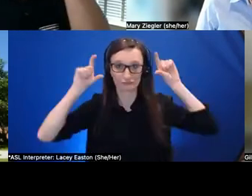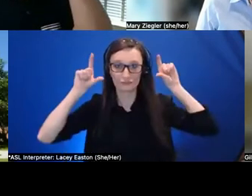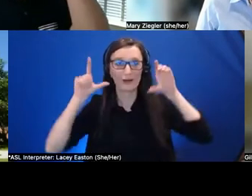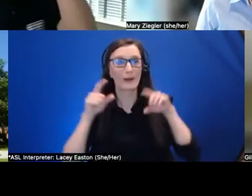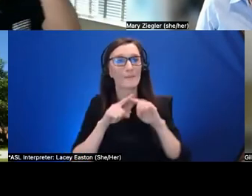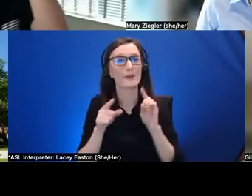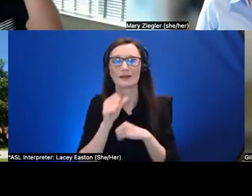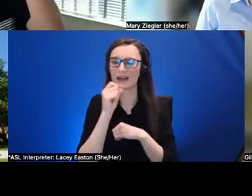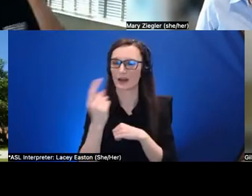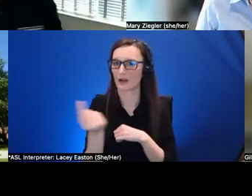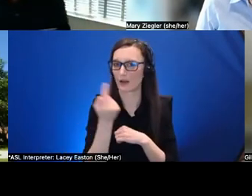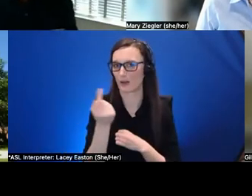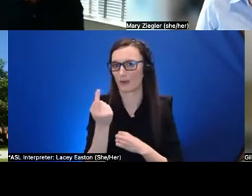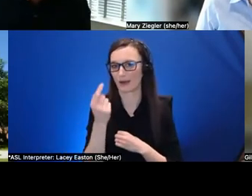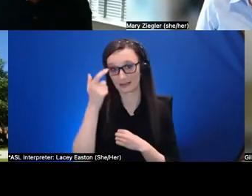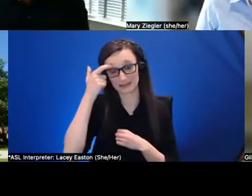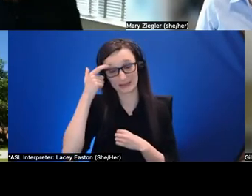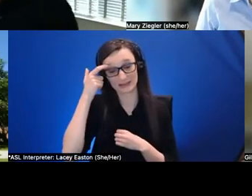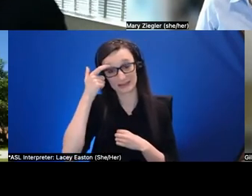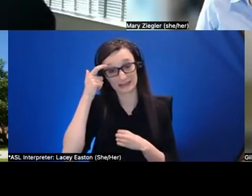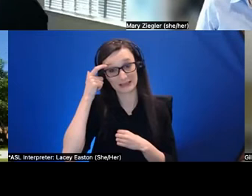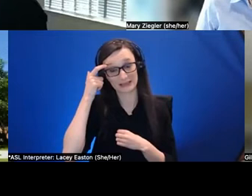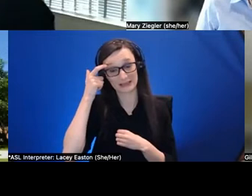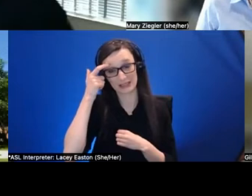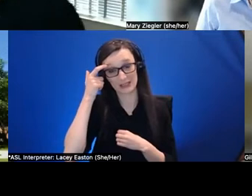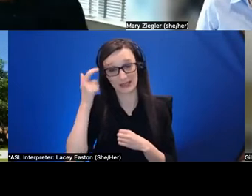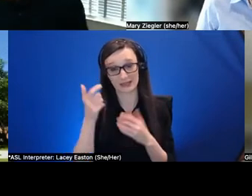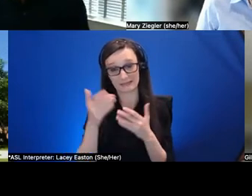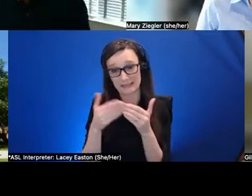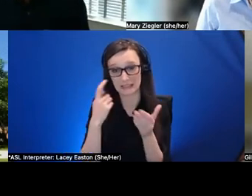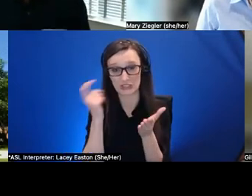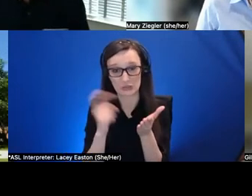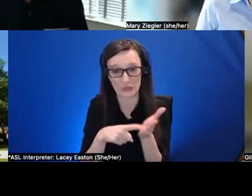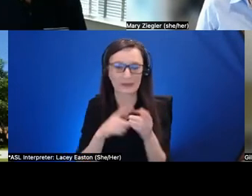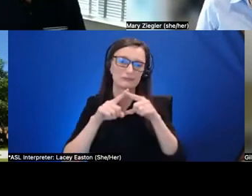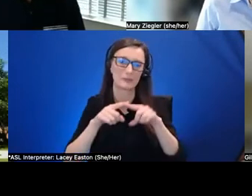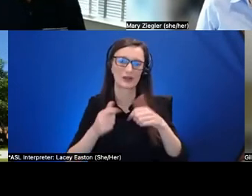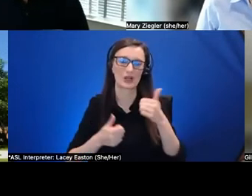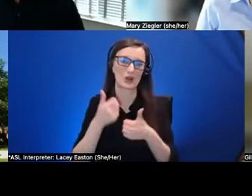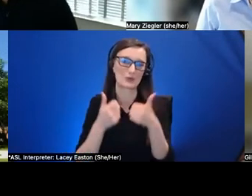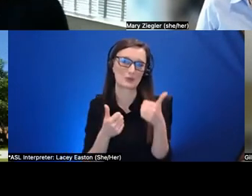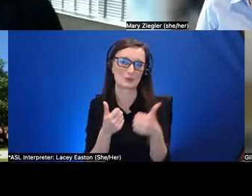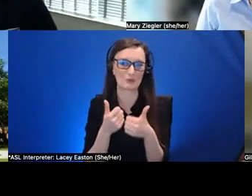you know depending which modality you're using what modality the other um people who are in the